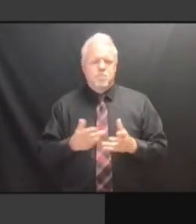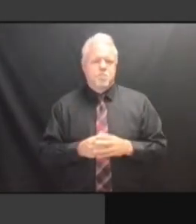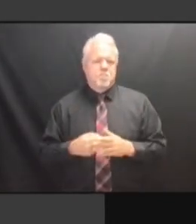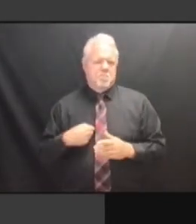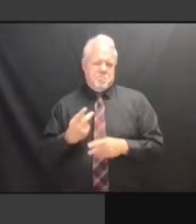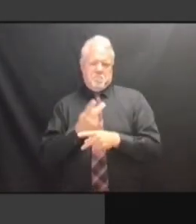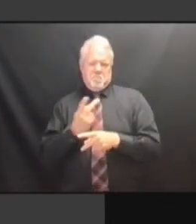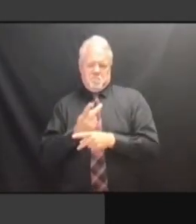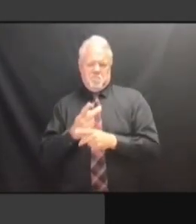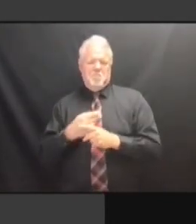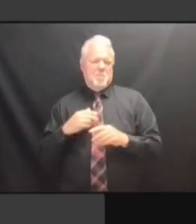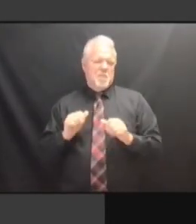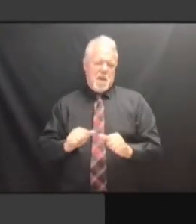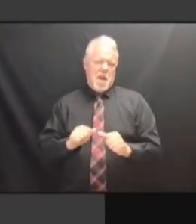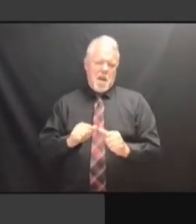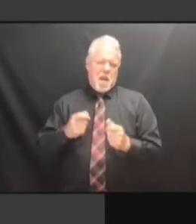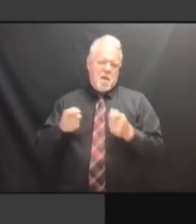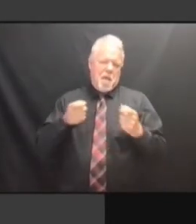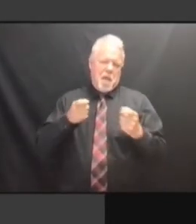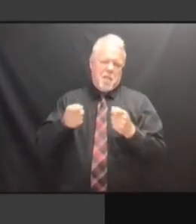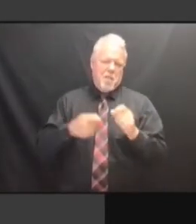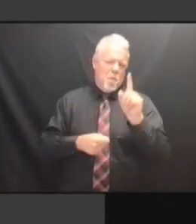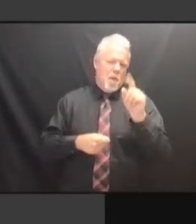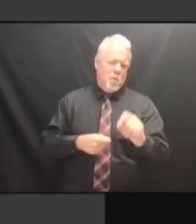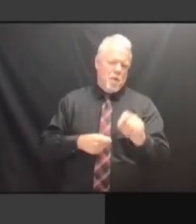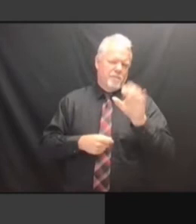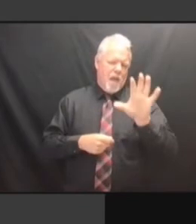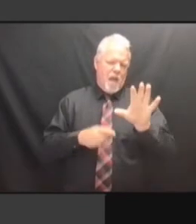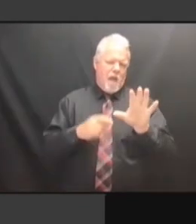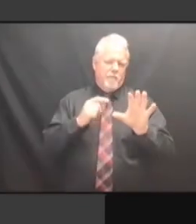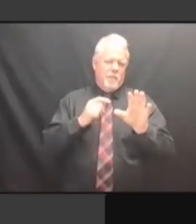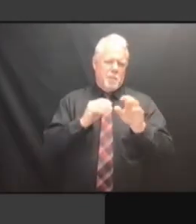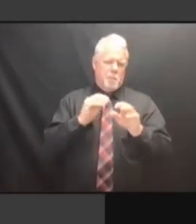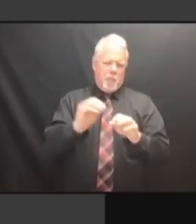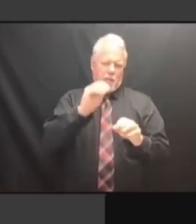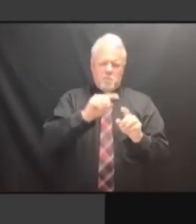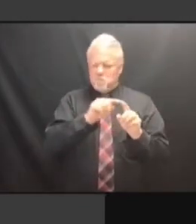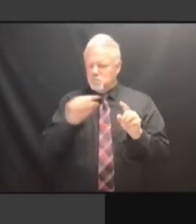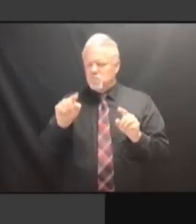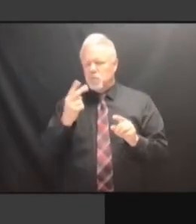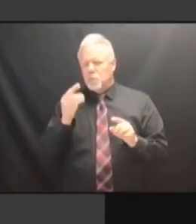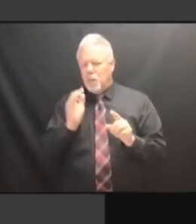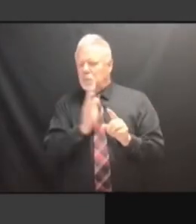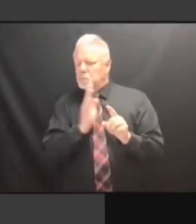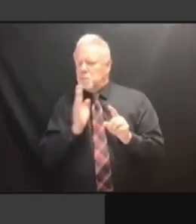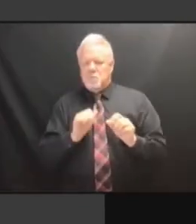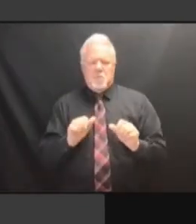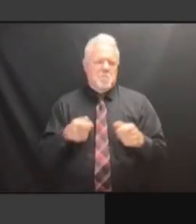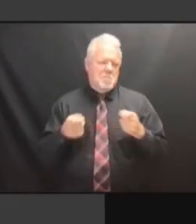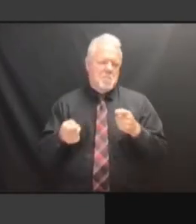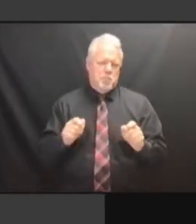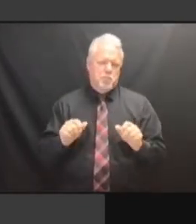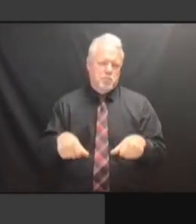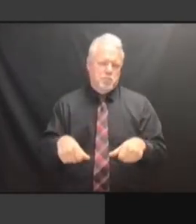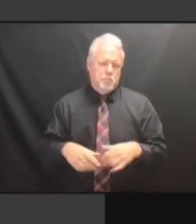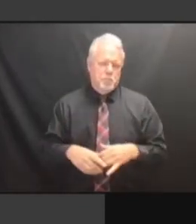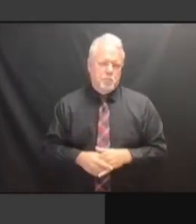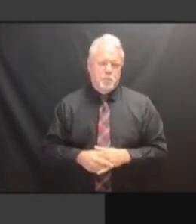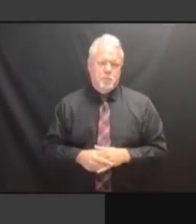INCREASE OUR INFRASTRUCTURE. AND WE'VE INCREASE OUR INFRASTRUCTURE. AND WE'VE IDENTIFIED INCREASE OUR INFRASTRUCTURE. AND WE'VE IDENTIFIED THOSE INCREASE OUR INFRASTRUCTURE. AND WE'VE IDENTIFIED THOSE TO AND WE'VE IDENTIFIED THOSE TO AND WE'VE IDENTIFIED THOSE TO BUDGET AND WE'VE IDENTIFIED THOSE TO BUDGET AND AND WE'VE IDENTIFIED THOSE TO BUDGET AND THEY AND WE'VE IDENTIFIED THOSE TO BUDGET AND THEY SAID, AND WE'VE IDENTIFIED THOSE TO BUDGET AND THEY SAID, GIVE AND WE'VE IDENTIFIED THOSE TO BUDGET AND THEY SAID, GIVE US AND WE'VE IDENTIFIED THOSE TO BUDGET AND THEY SAID, GIVE US A BUDGET AND THEY SAID, GIVE US A BUDGET AND THEY SAID, GIVE US A COST BUDGET AND THEY SAID, GIVE US A COST ESTIMATE BUDGET AND THEY SAID, GIVE US A COST ESTIMATE AND BUDGET AND THEY SAID, GIVE US A COST ESTIMATE AND WE BUDGET AND THEY SAID, GIVE US A COST ESTIMATE AND WE CAN BUDGET AND THEY SAID, GIVE US A COST ESTIMATE AND WE CAN COME COST ESTIMATE AND WE CAN COME COST ESTIMATE AND WE CAN COME BACK COST ESTIMATE AND WE CAN COME BACK AND COST ESTIMATE AND WE CAN COME BACK AND SEE COST ESTIMATE AND WE CAN COME BACK AND SEE WHERE COST ESTIMATE AND WE CAN COME BACK AND SEE WHERE IT'S COST ESTIMATE AND WE CAN COME BACK AND SEE WHERE IT'S COMING, BACK AND SEE WHERE IT'S COMING, BACK AND SEE WHERE IT'S COMING, BECAUSE BACK AND SEE WHERE IT'S COMING, BECAUSE THIS BACK AND SEE WHERE IT'S COMING, BECAUSE THIS PROJECT BACK AND SEE WHERE IT'S COMING, BECAUSE THIS PROJECT WILL BACK AND SEE WHERE IT'S COMING, BECAUSE THIS PROJECT WILL SPAN BECAUSE THIS PROJECT WILL SPAN BECAUSE THIS PROJECT WILL SPAN THIS